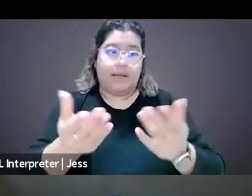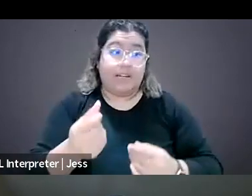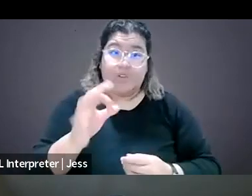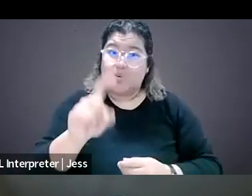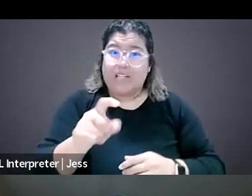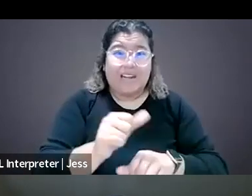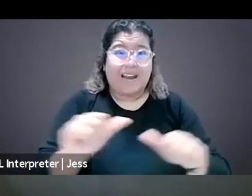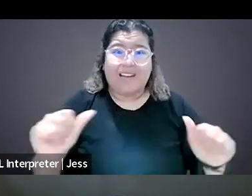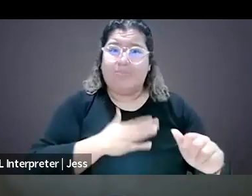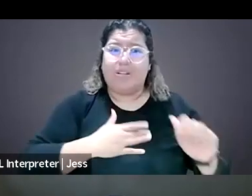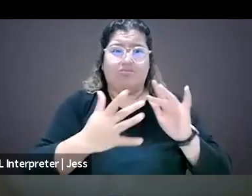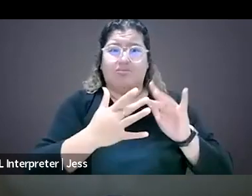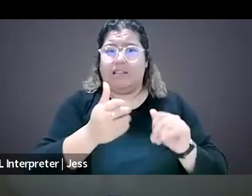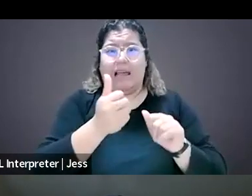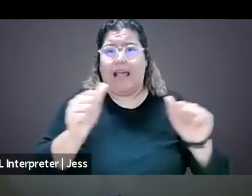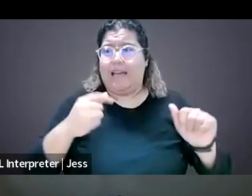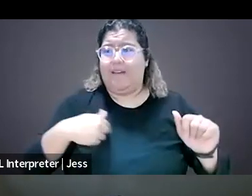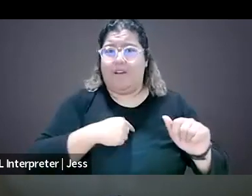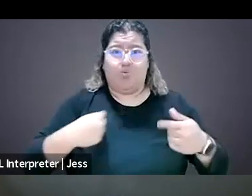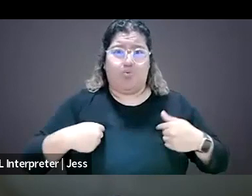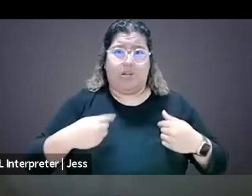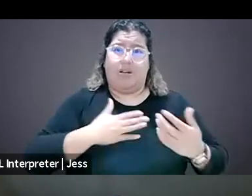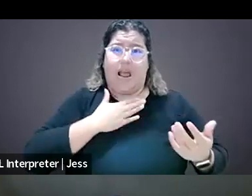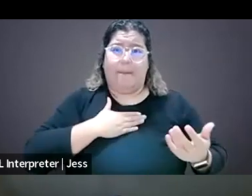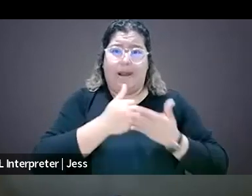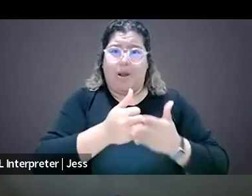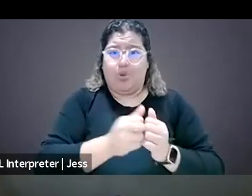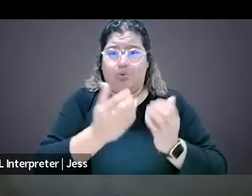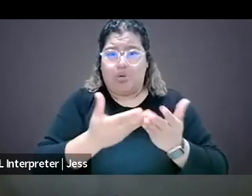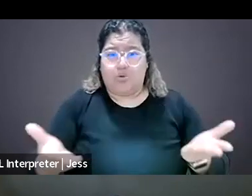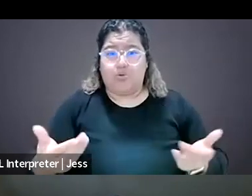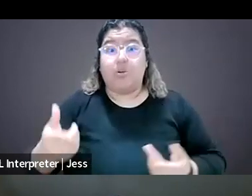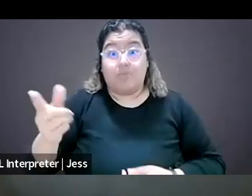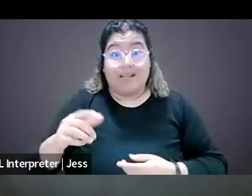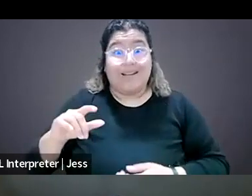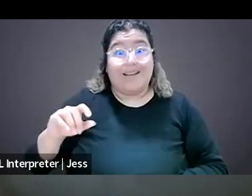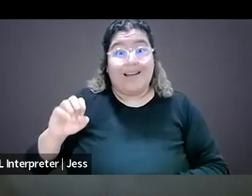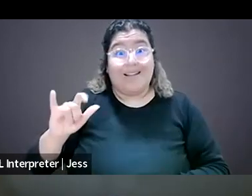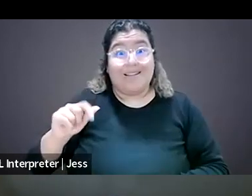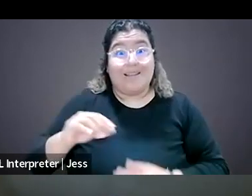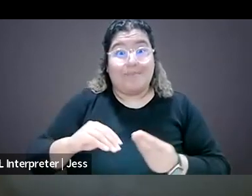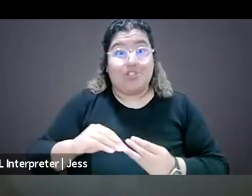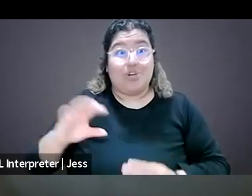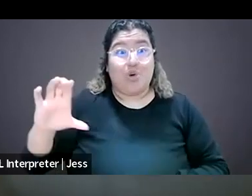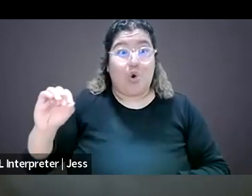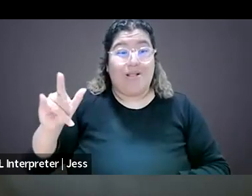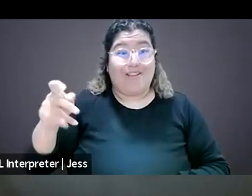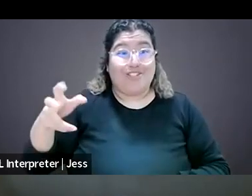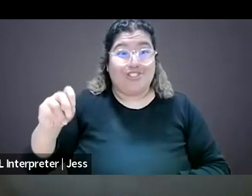We would be very happy to help. For resources, Elisa mentioned the Coalition Against Online Violence. We work together on lots to support people.